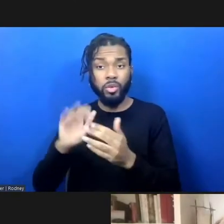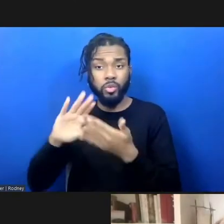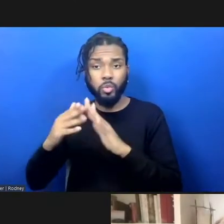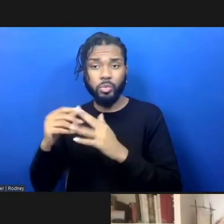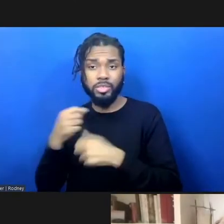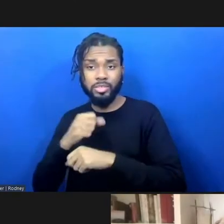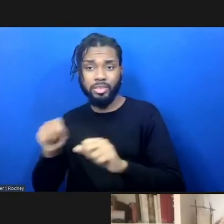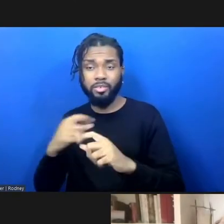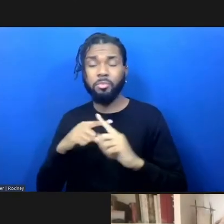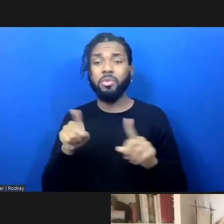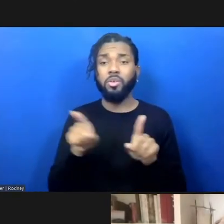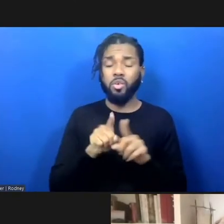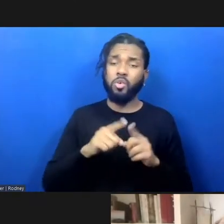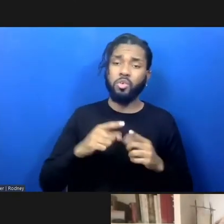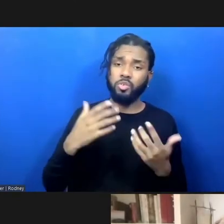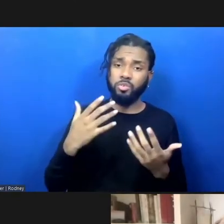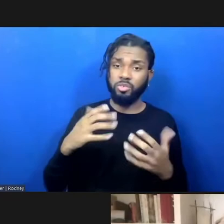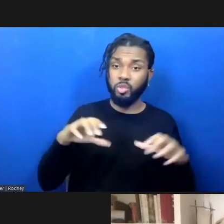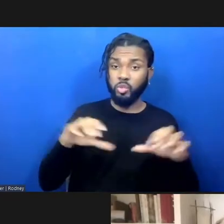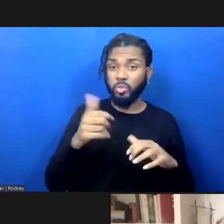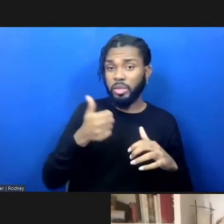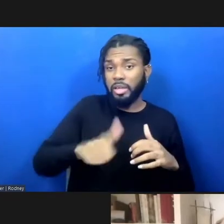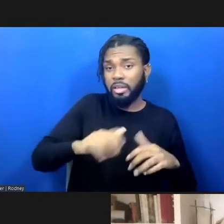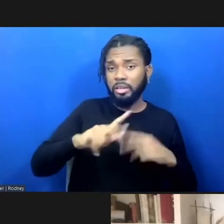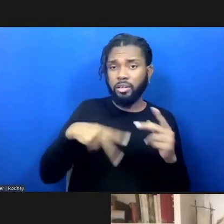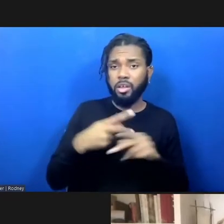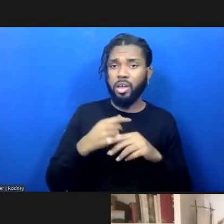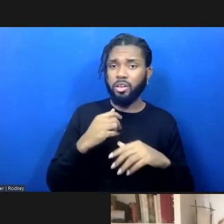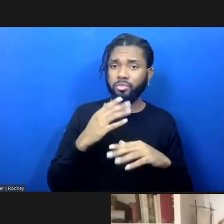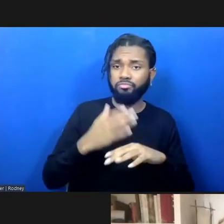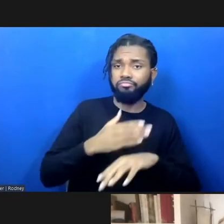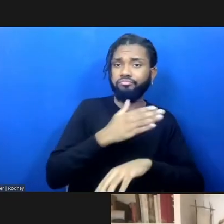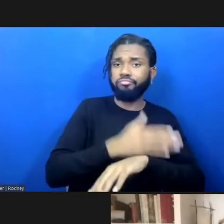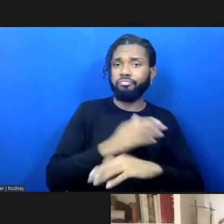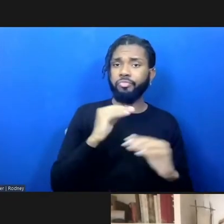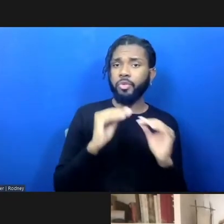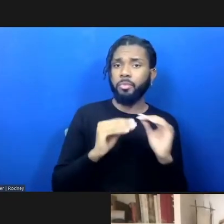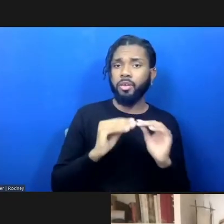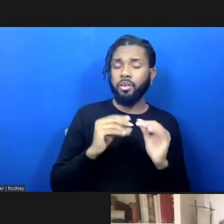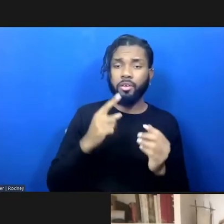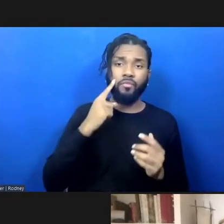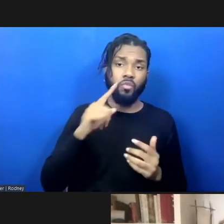actually doing any kind of repair for, like I said, either the people who are